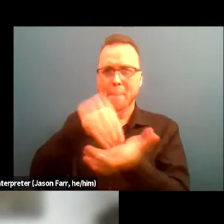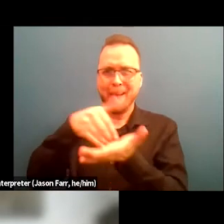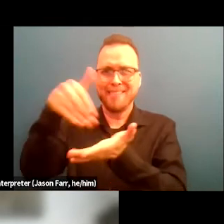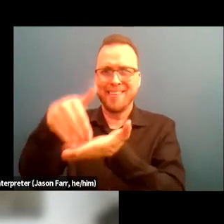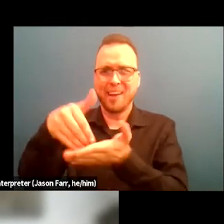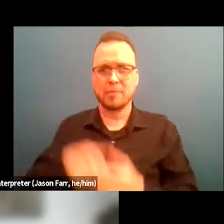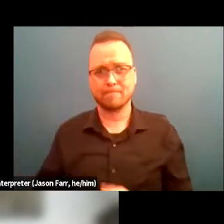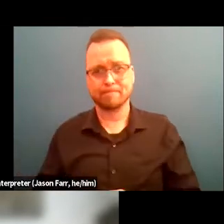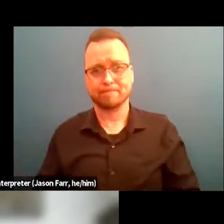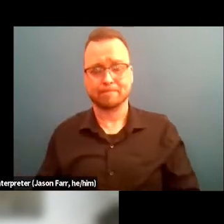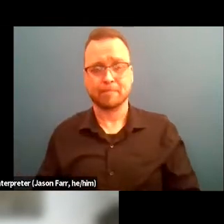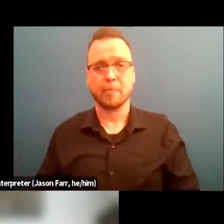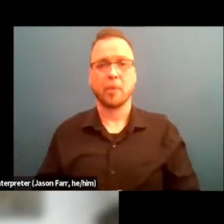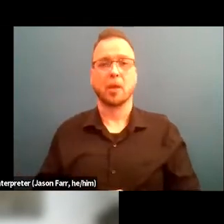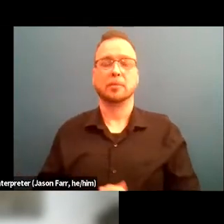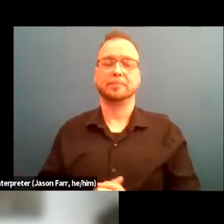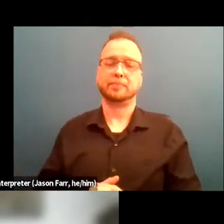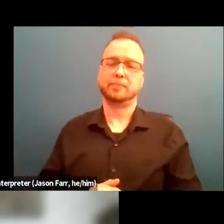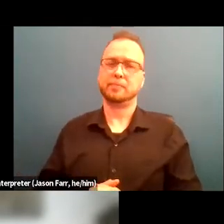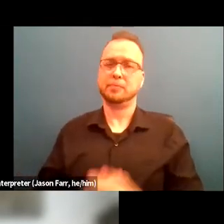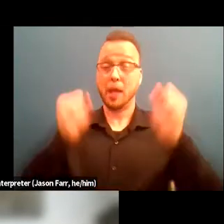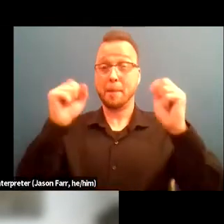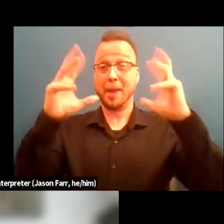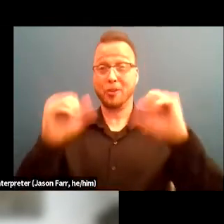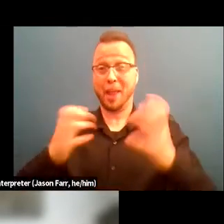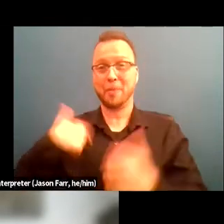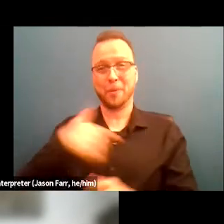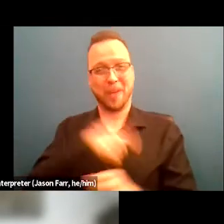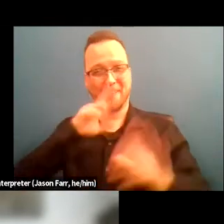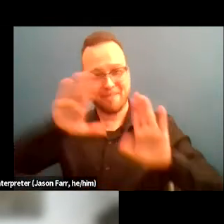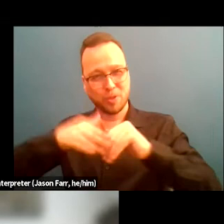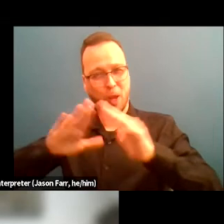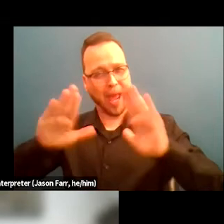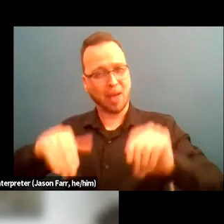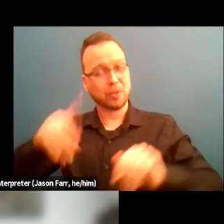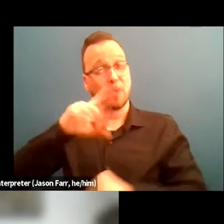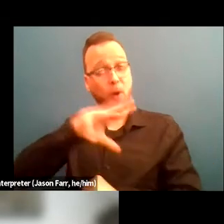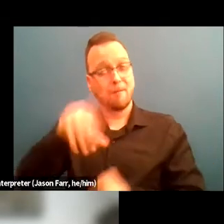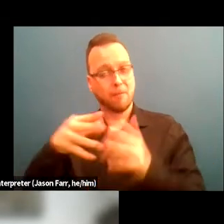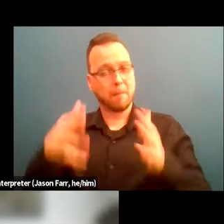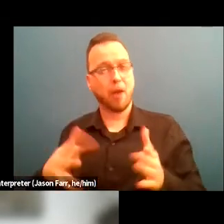Miracles has a focus on housing for African American related crimes.